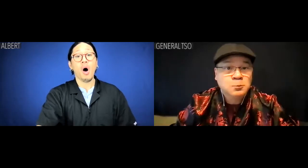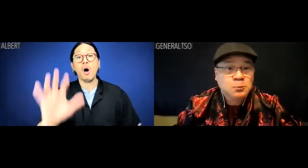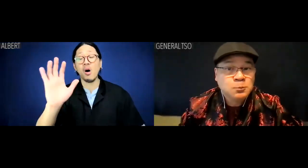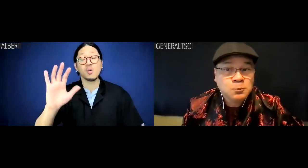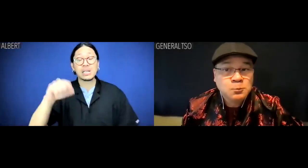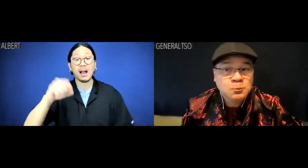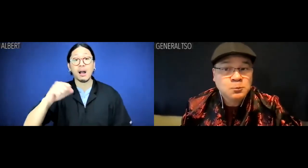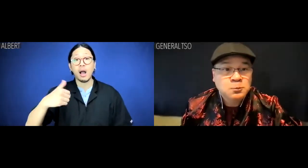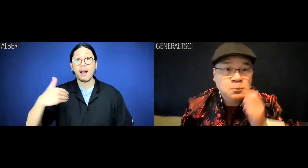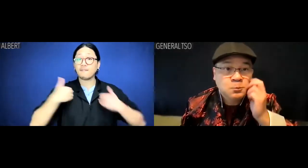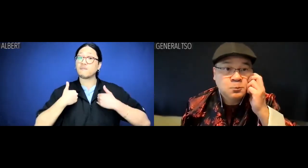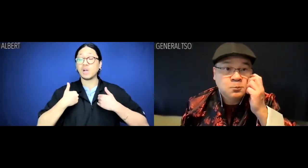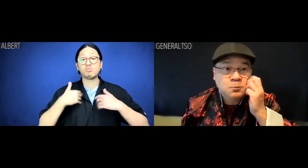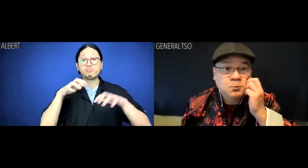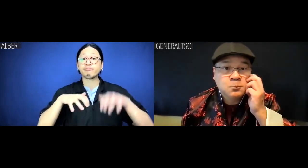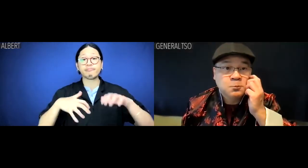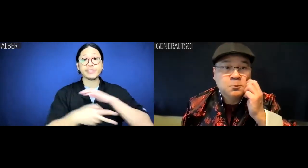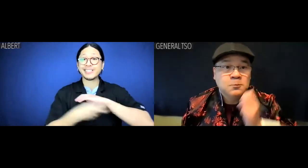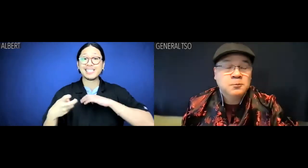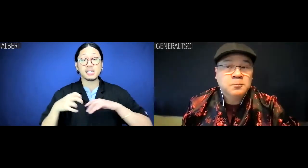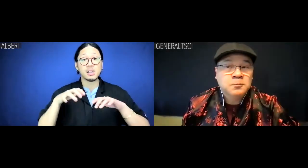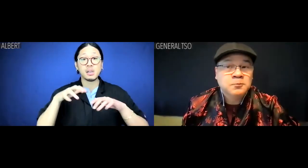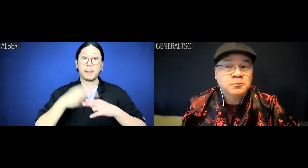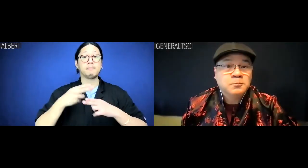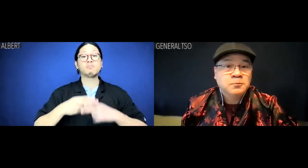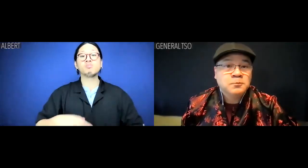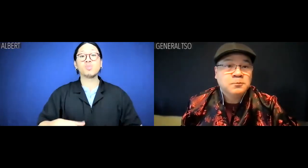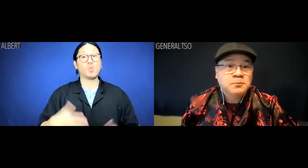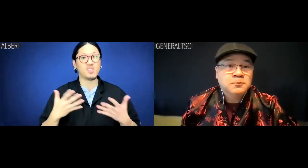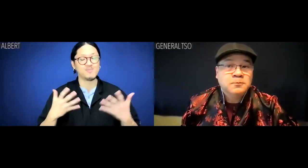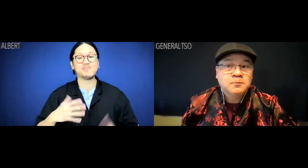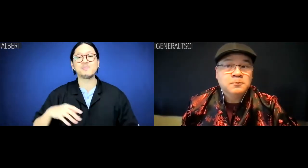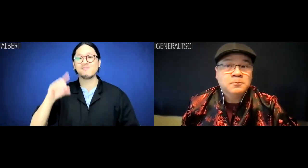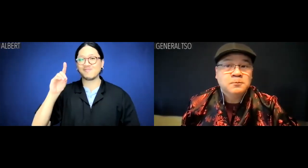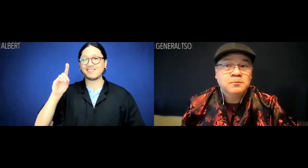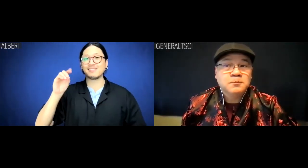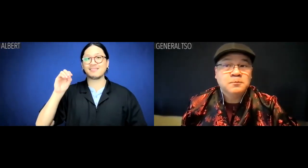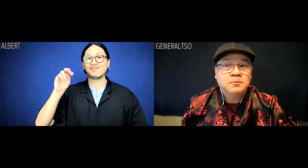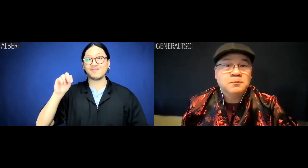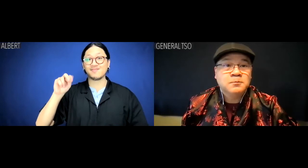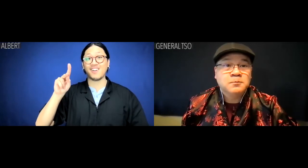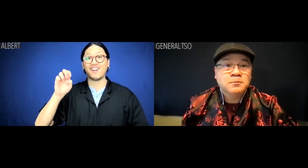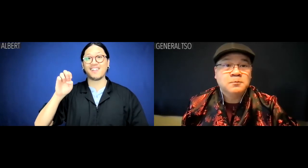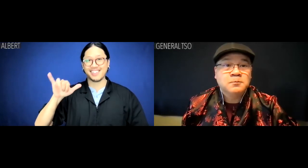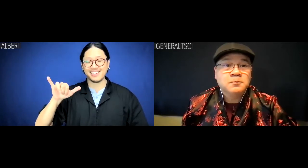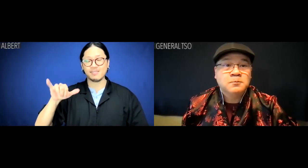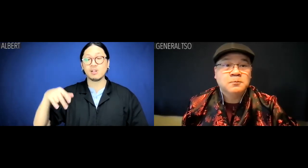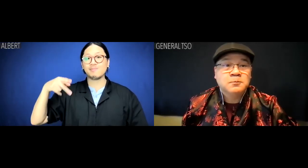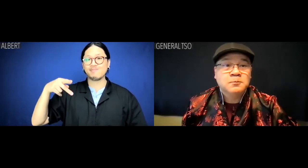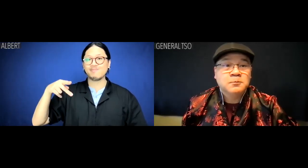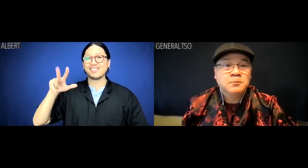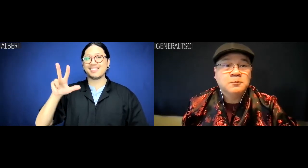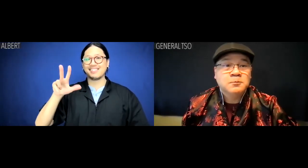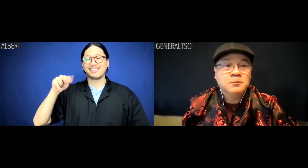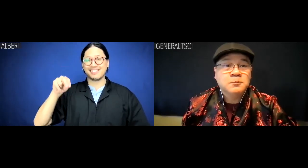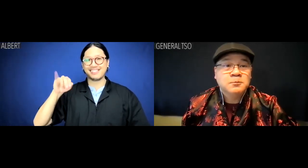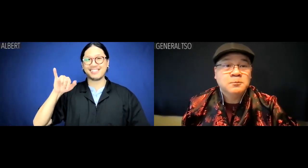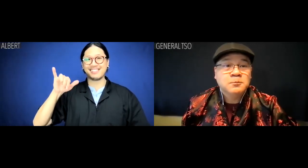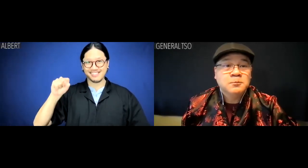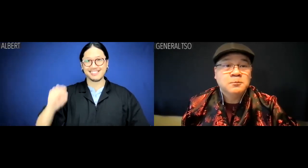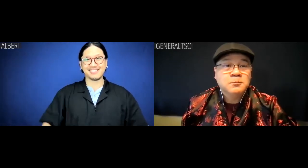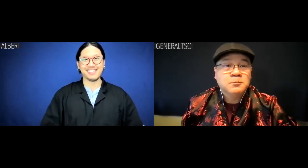Albert: Oh, I have a hacker name. It's Donkey P-three-N-I-S.